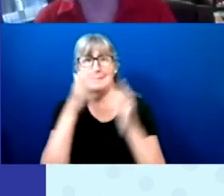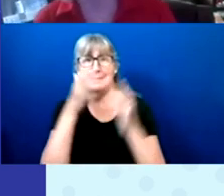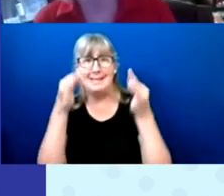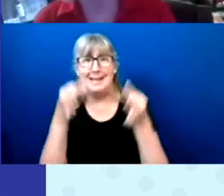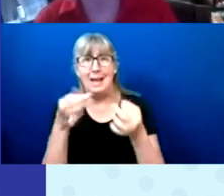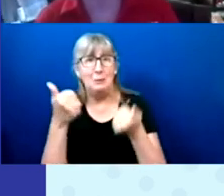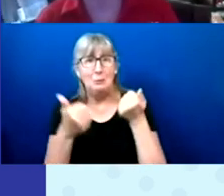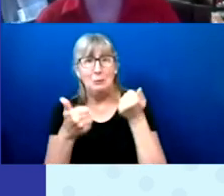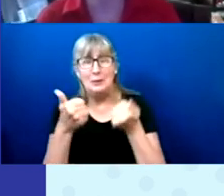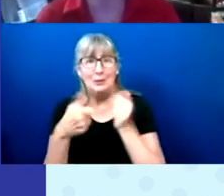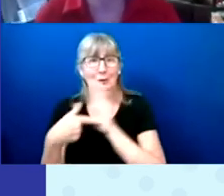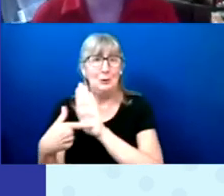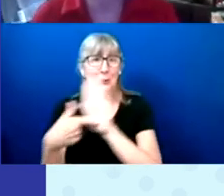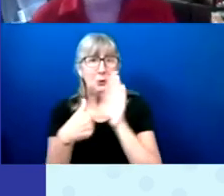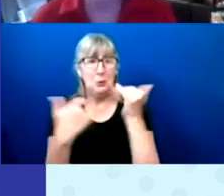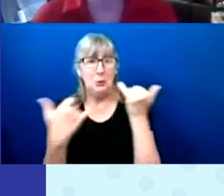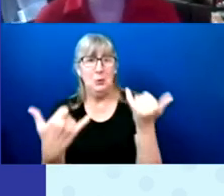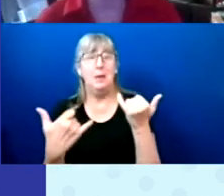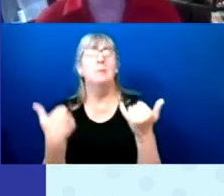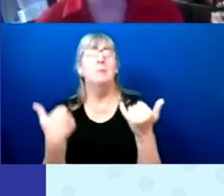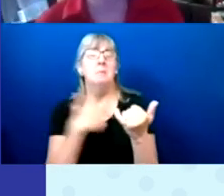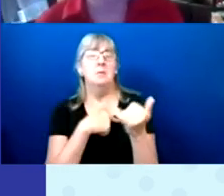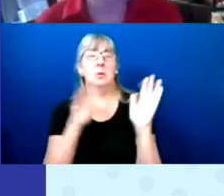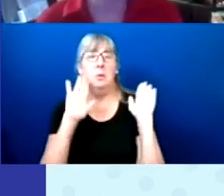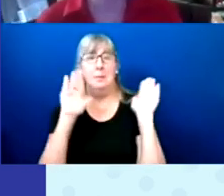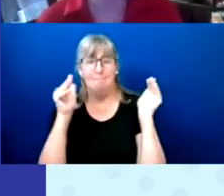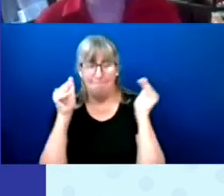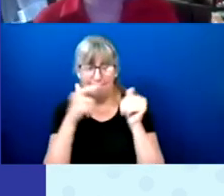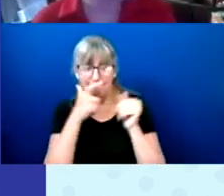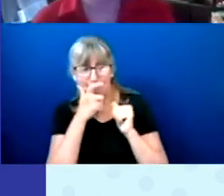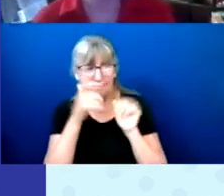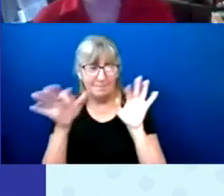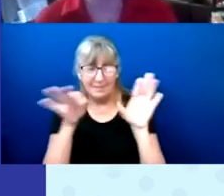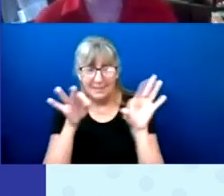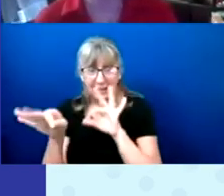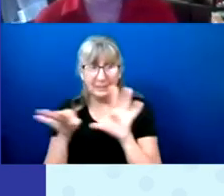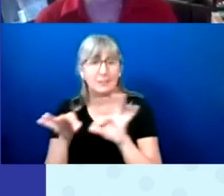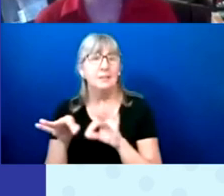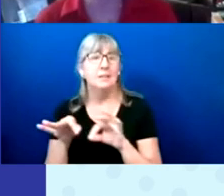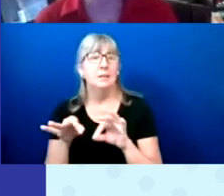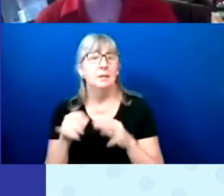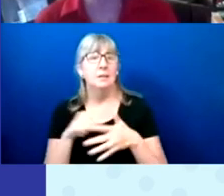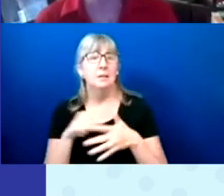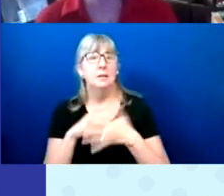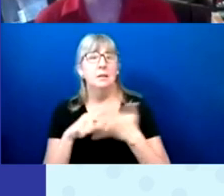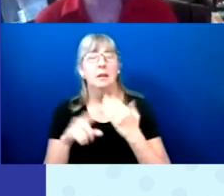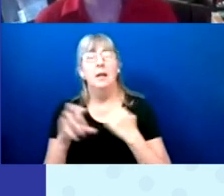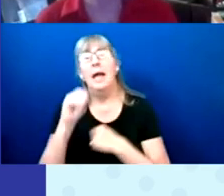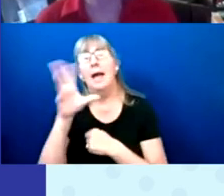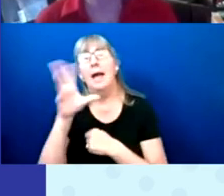So we narrowed it down, and we decided that we would talk about the African-American voter.